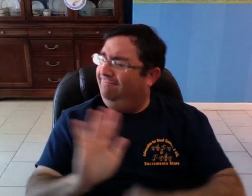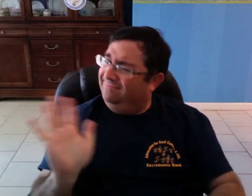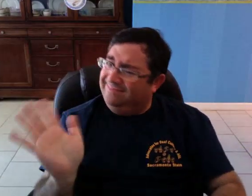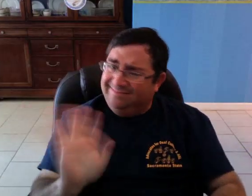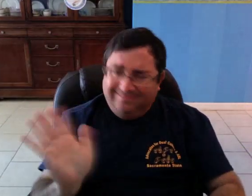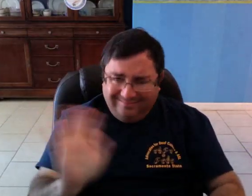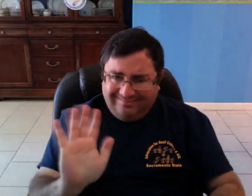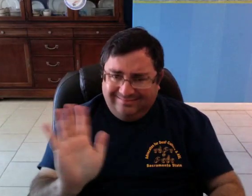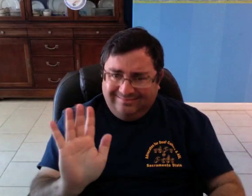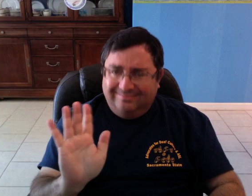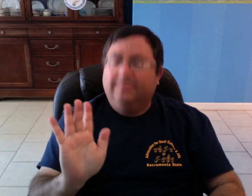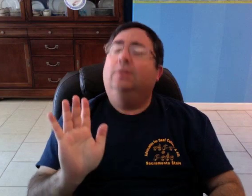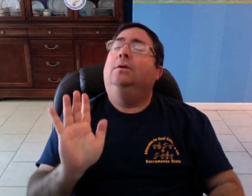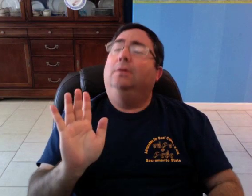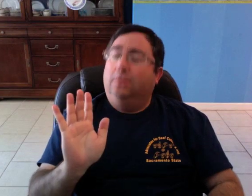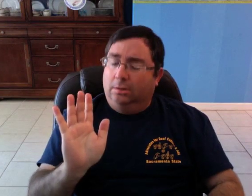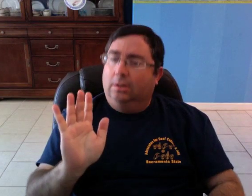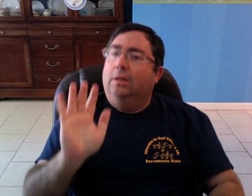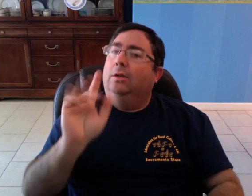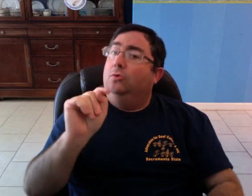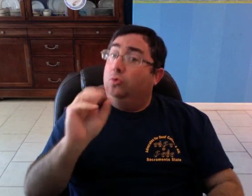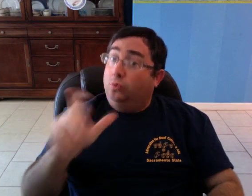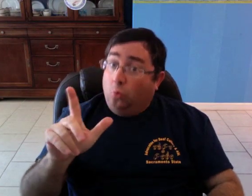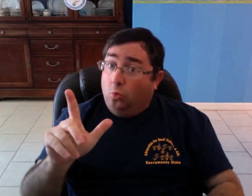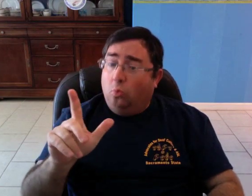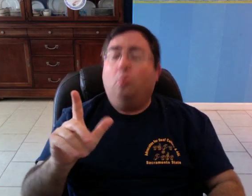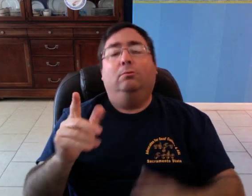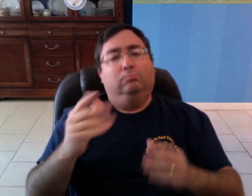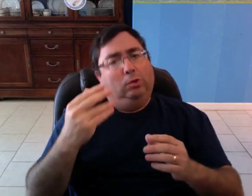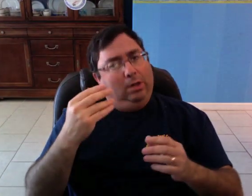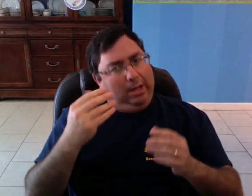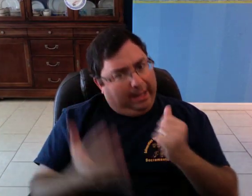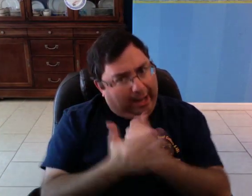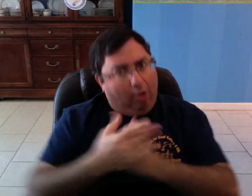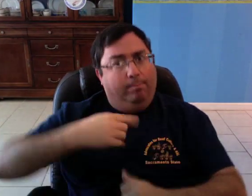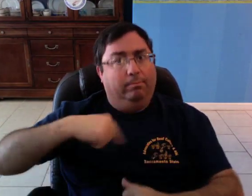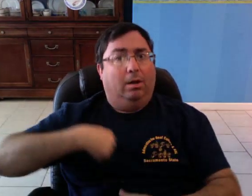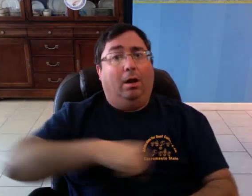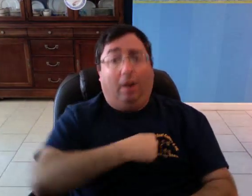or just calling it "discrimination" is not a good idea. Tools help us.